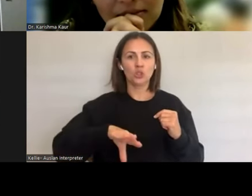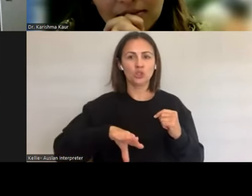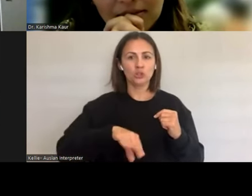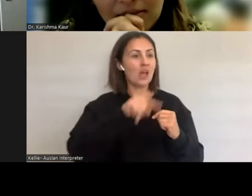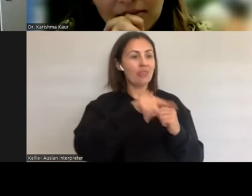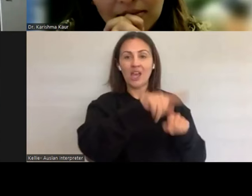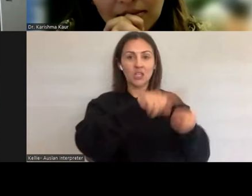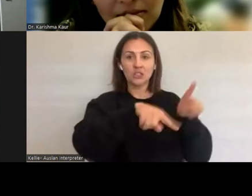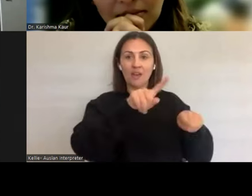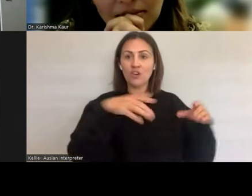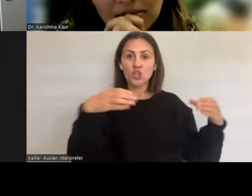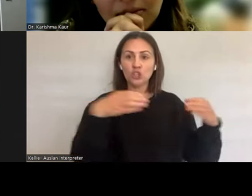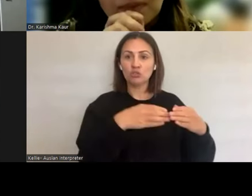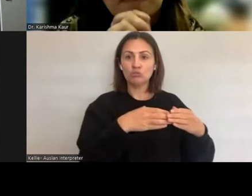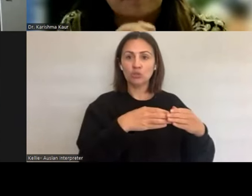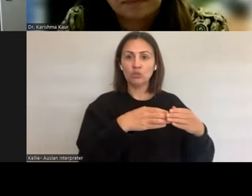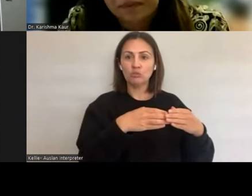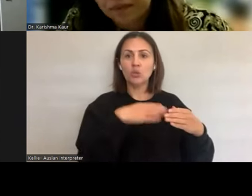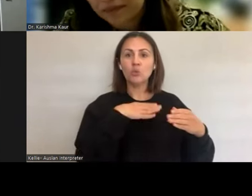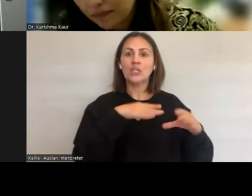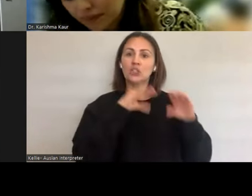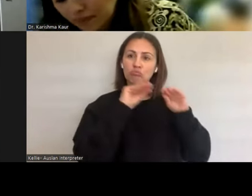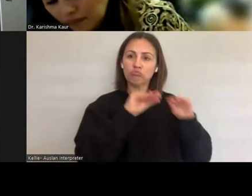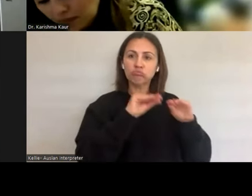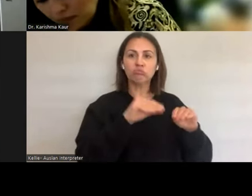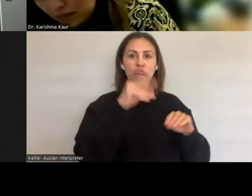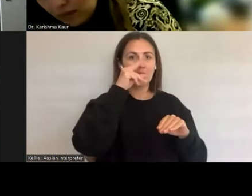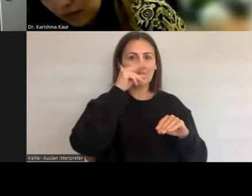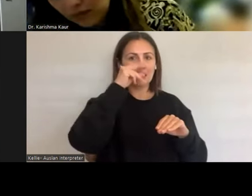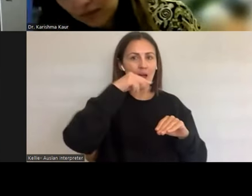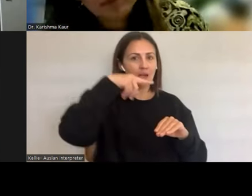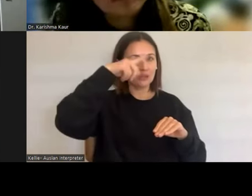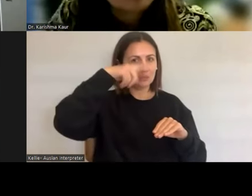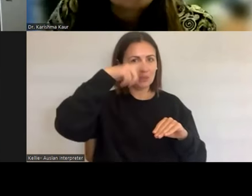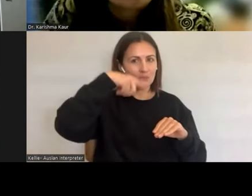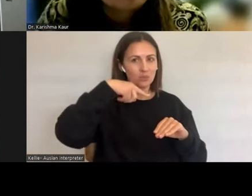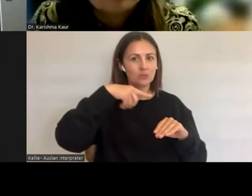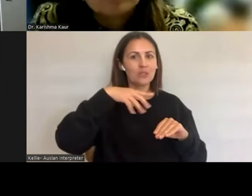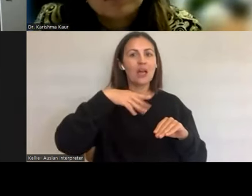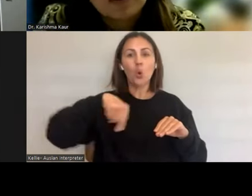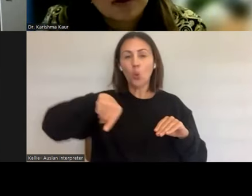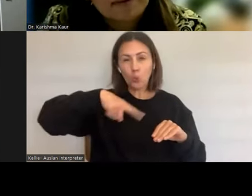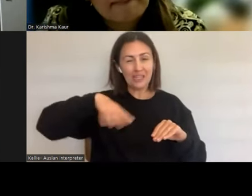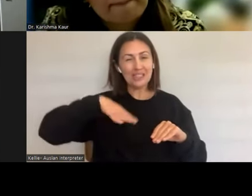how that impacts young people, how we engage in a really confidently and positive way.